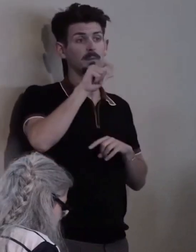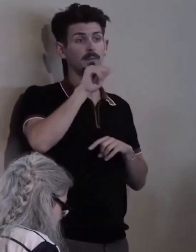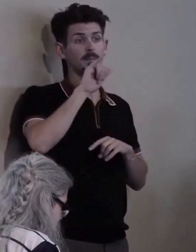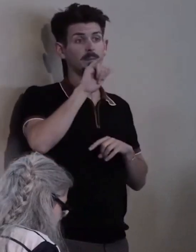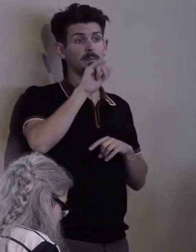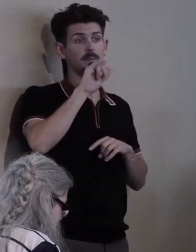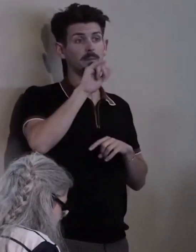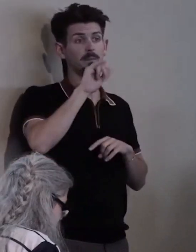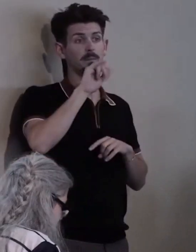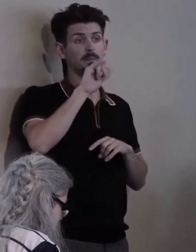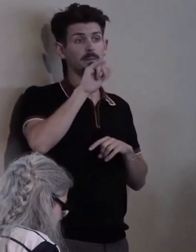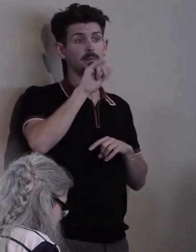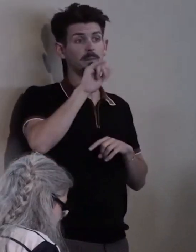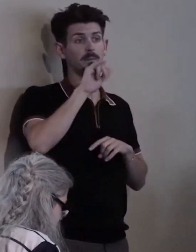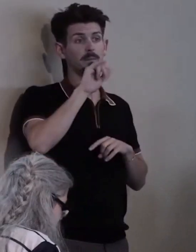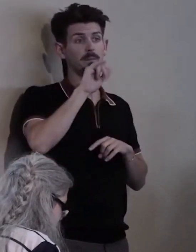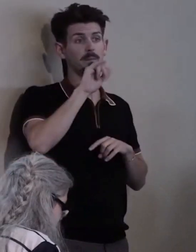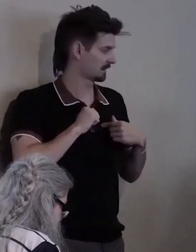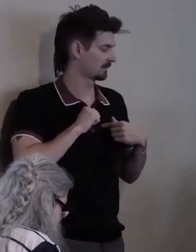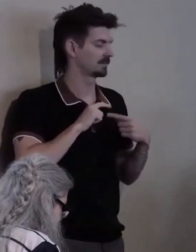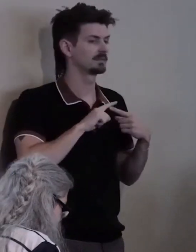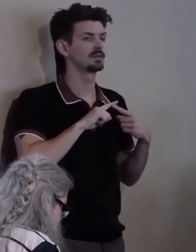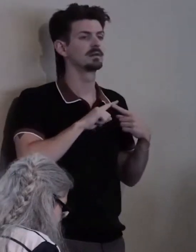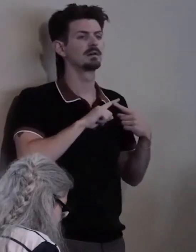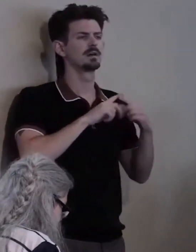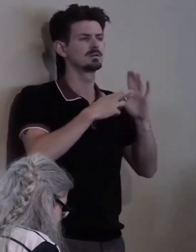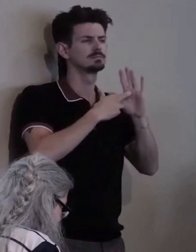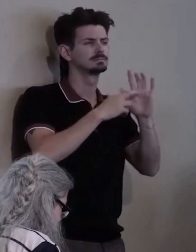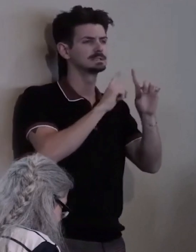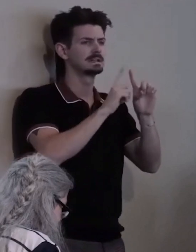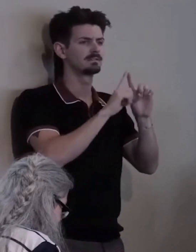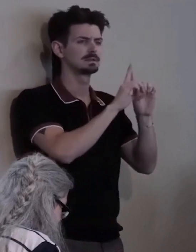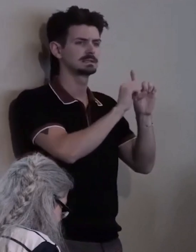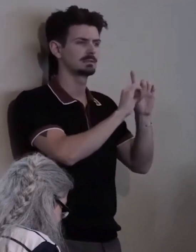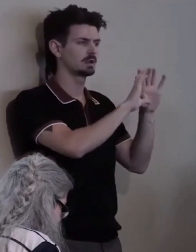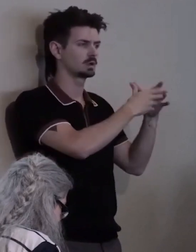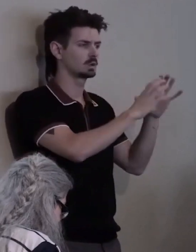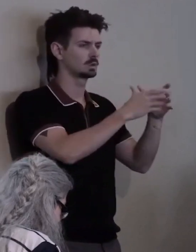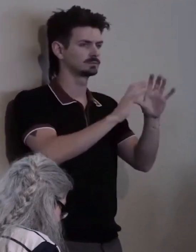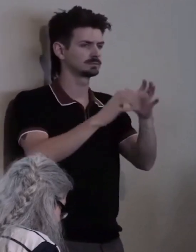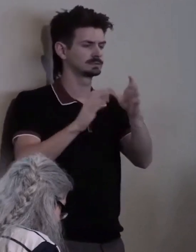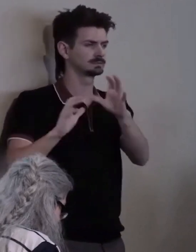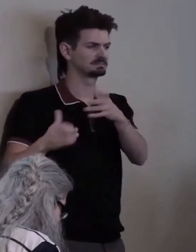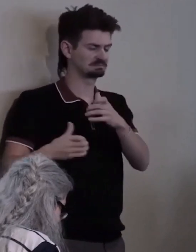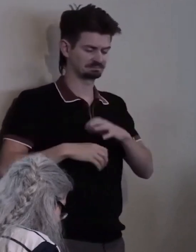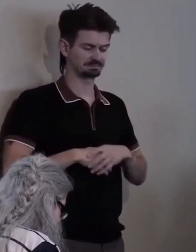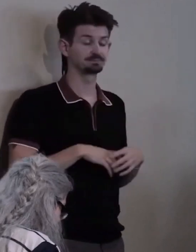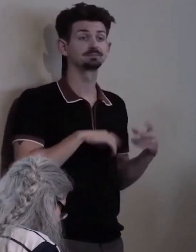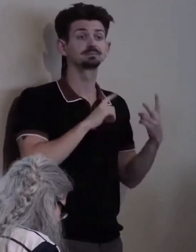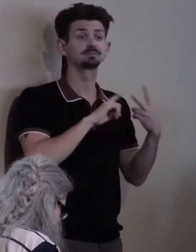representing a variety of disability groups. We had one lawyer,